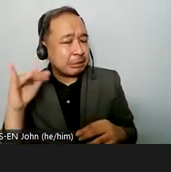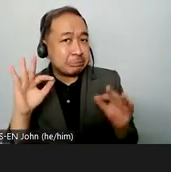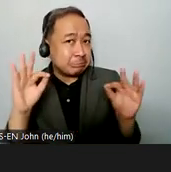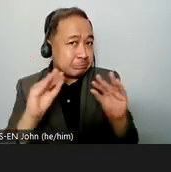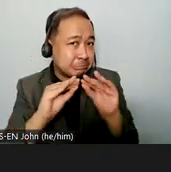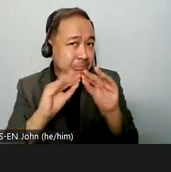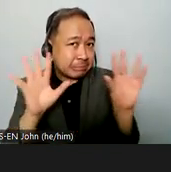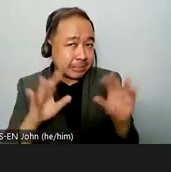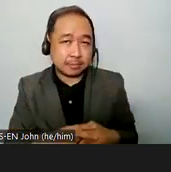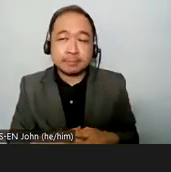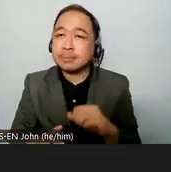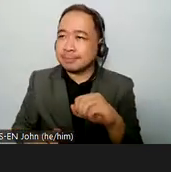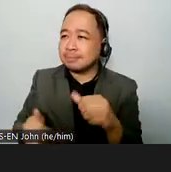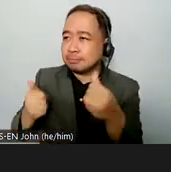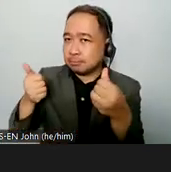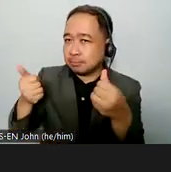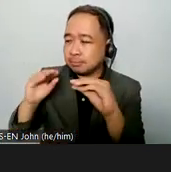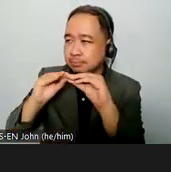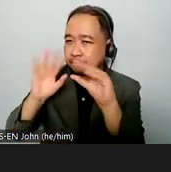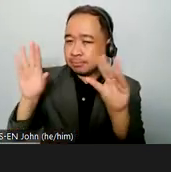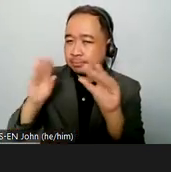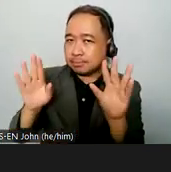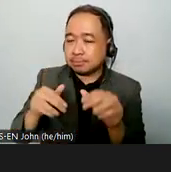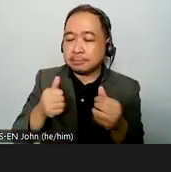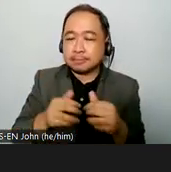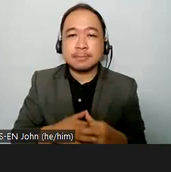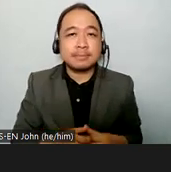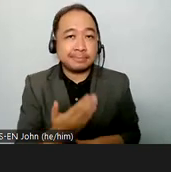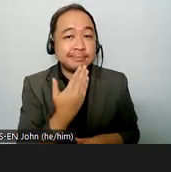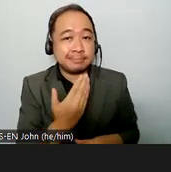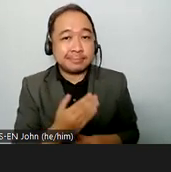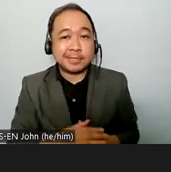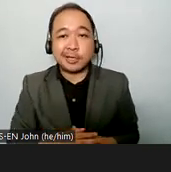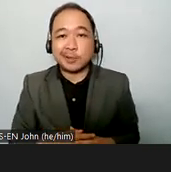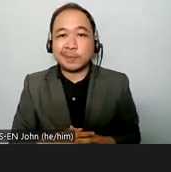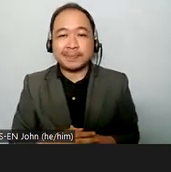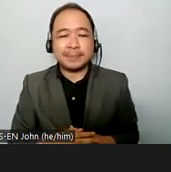i can hear you loud and clear yeah okay thanks so much so good morning my name